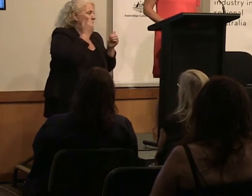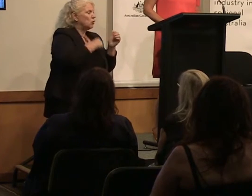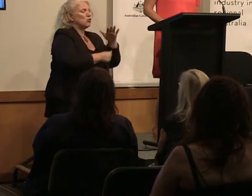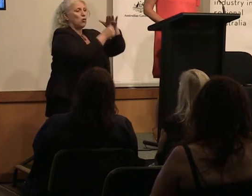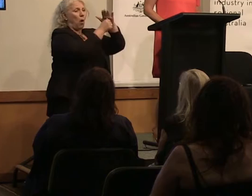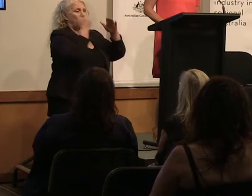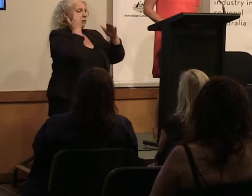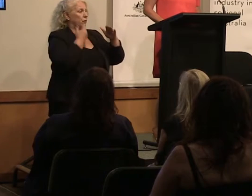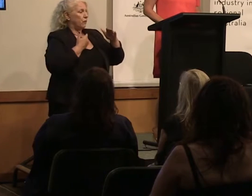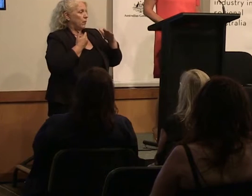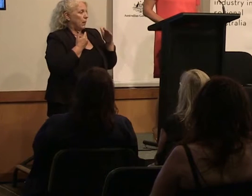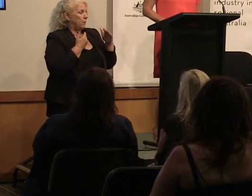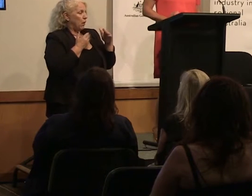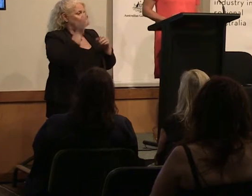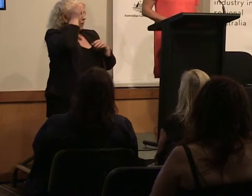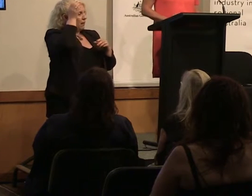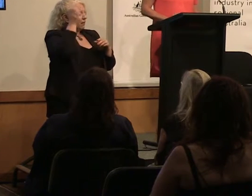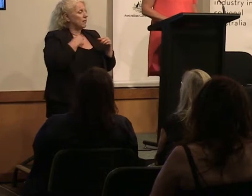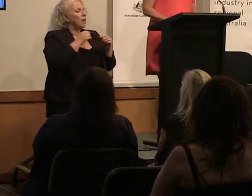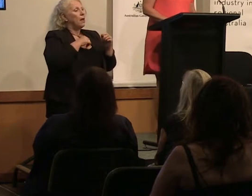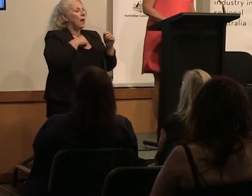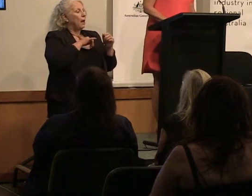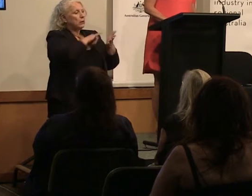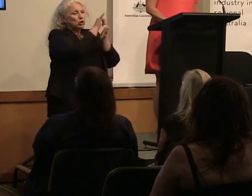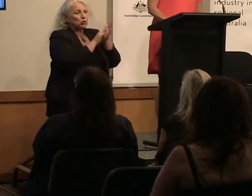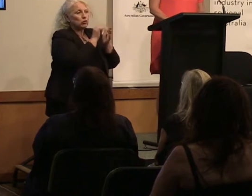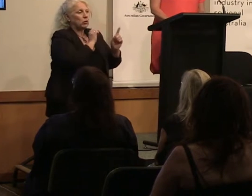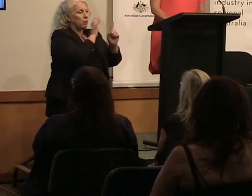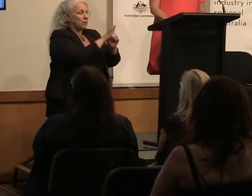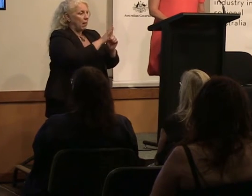YouTube themselves to talk about how to create content for their platform and